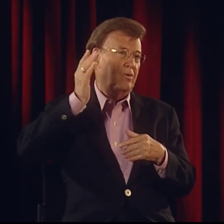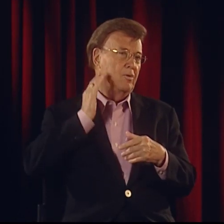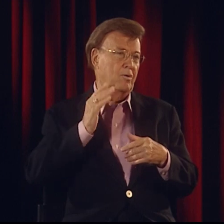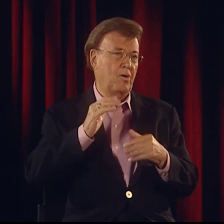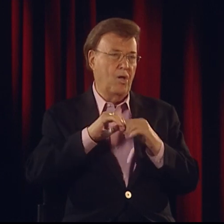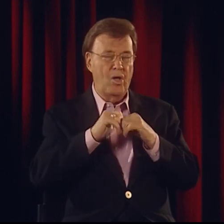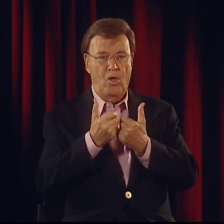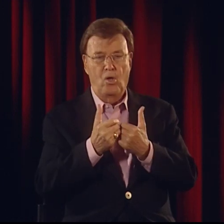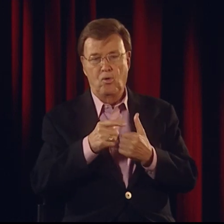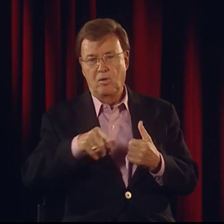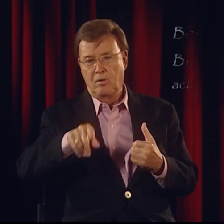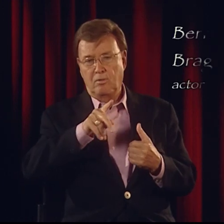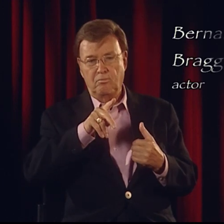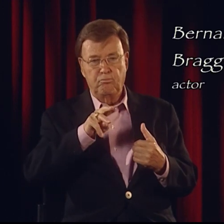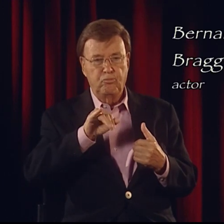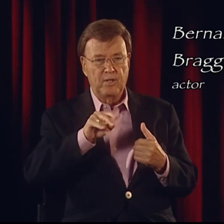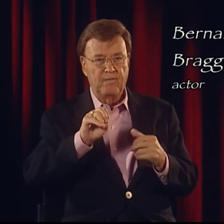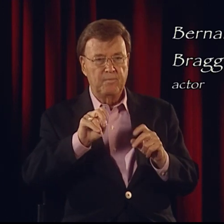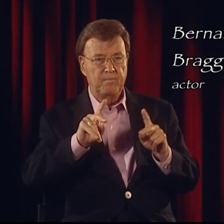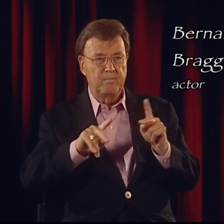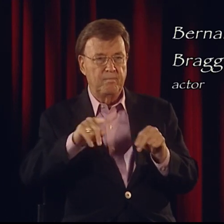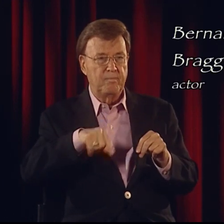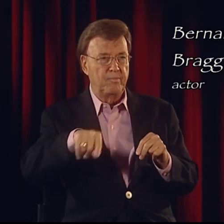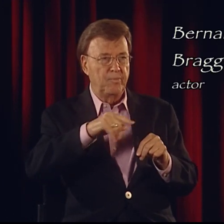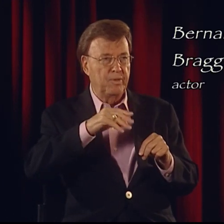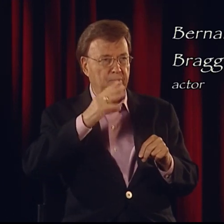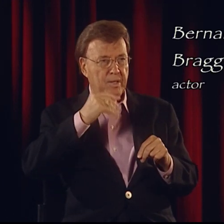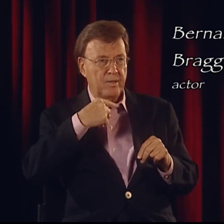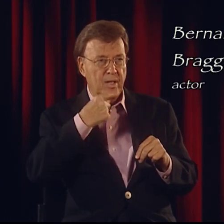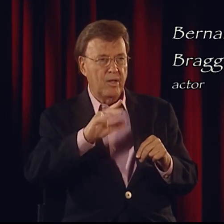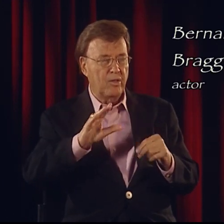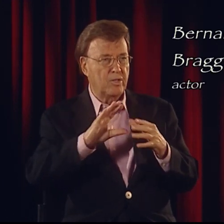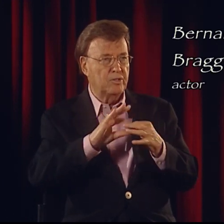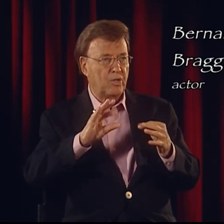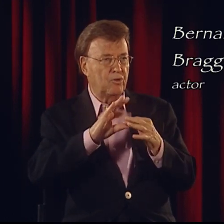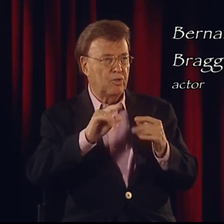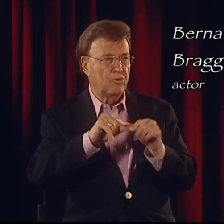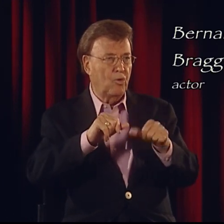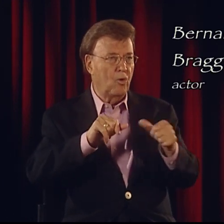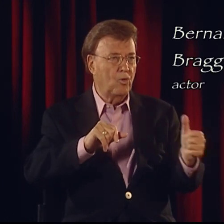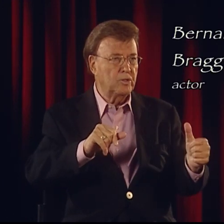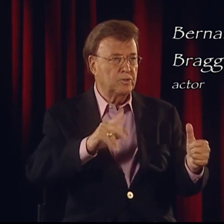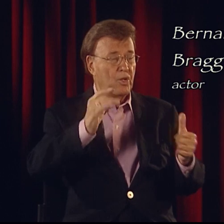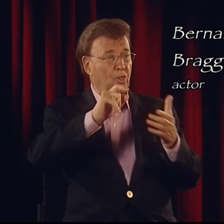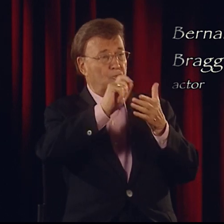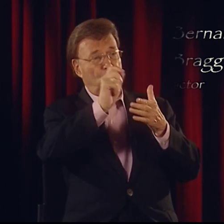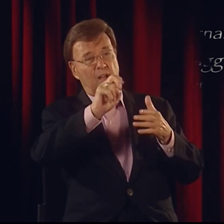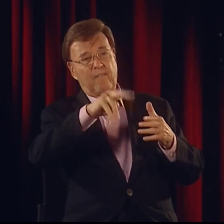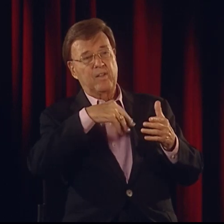I think that long ago... ...primitive people told their stories to others...